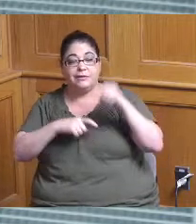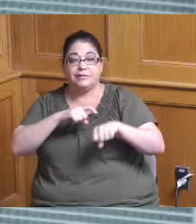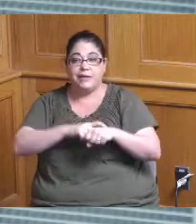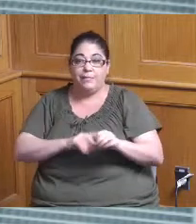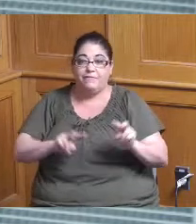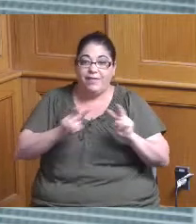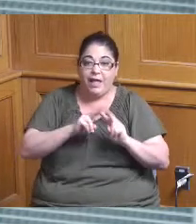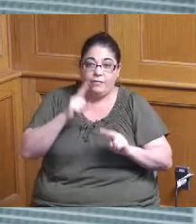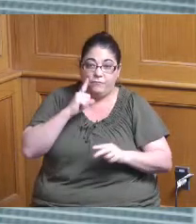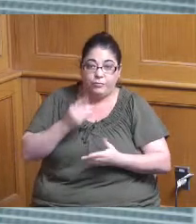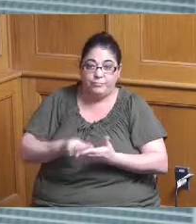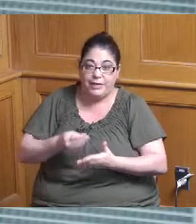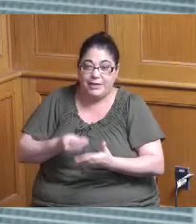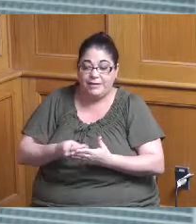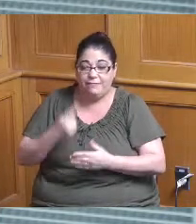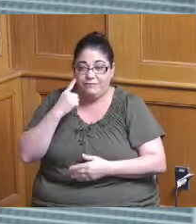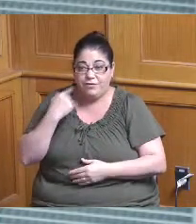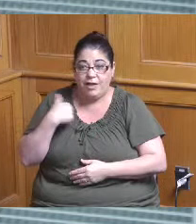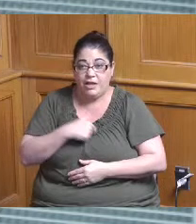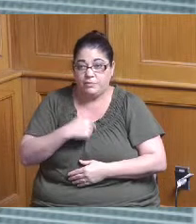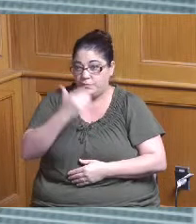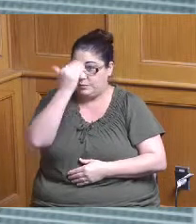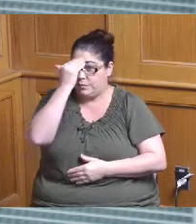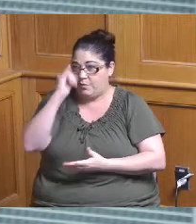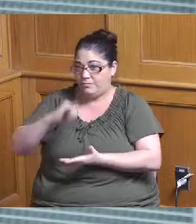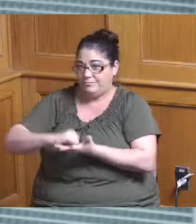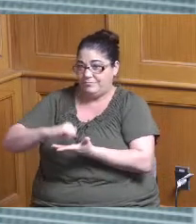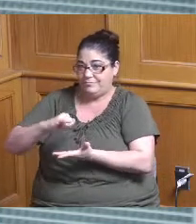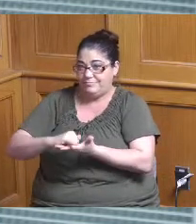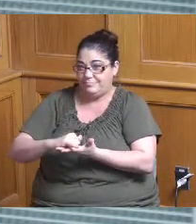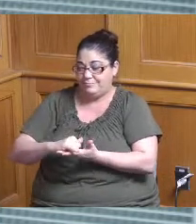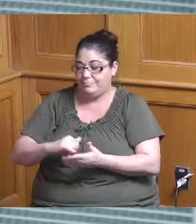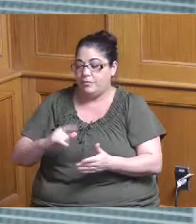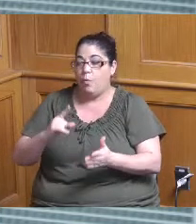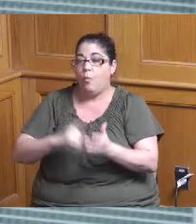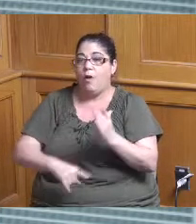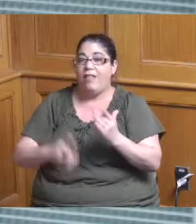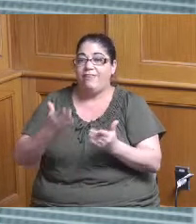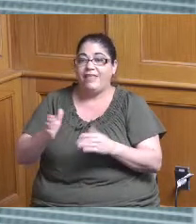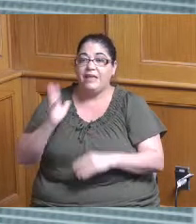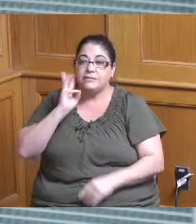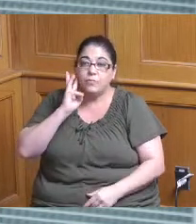and it's really impossible for us to know what things would have you know when we know there's